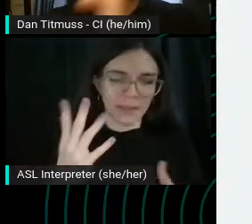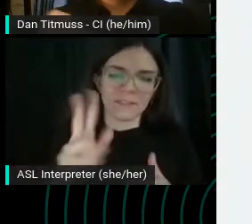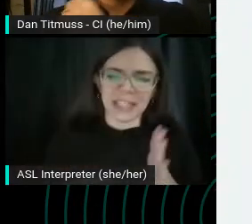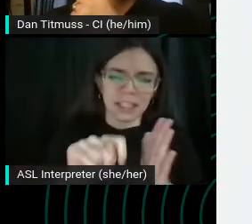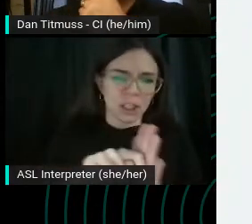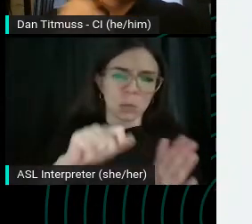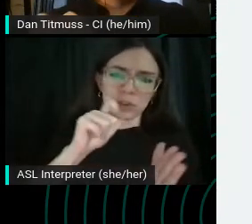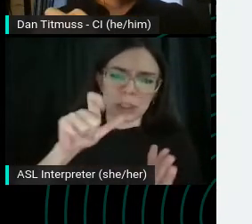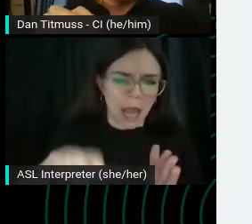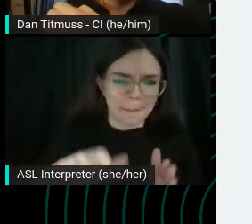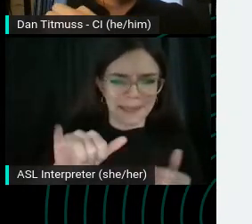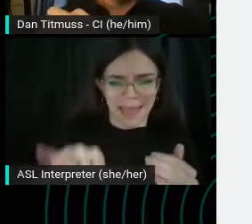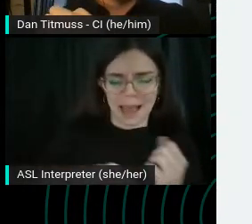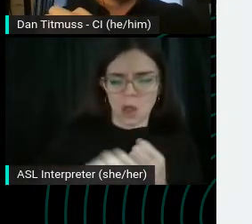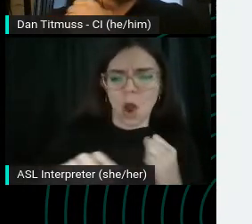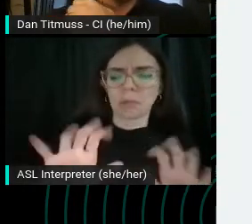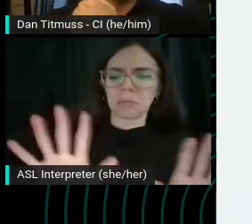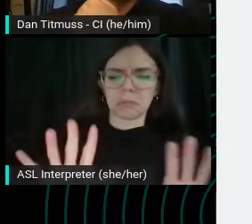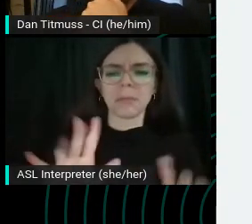Think about the intent behind the video, right?